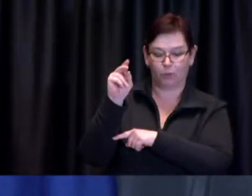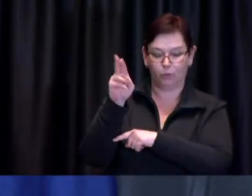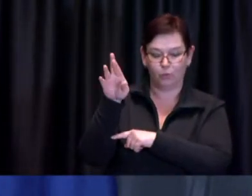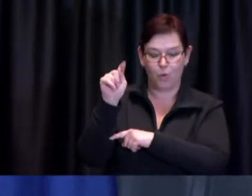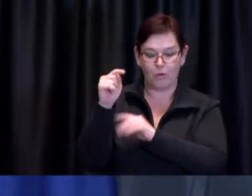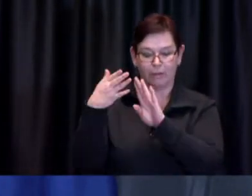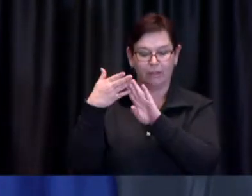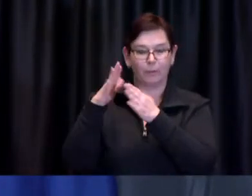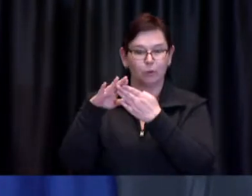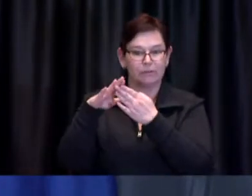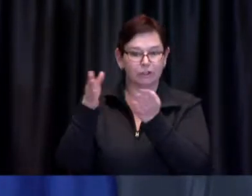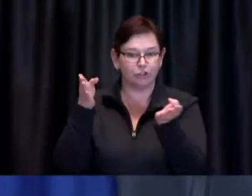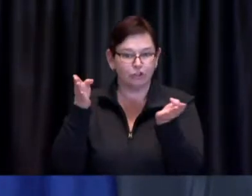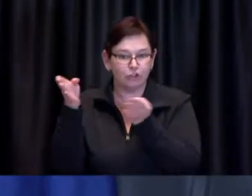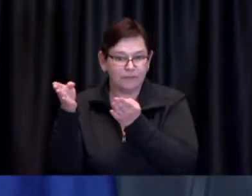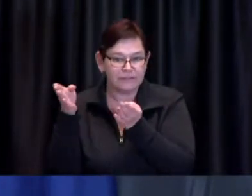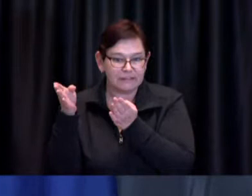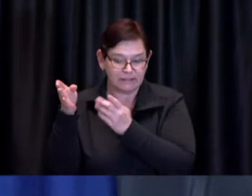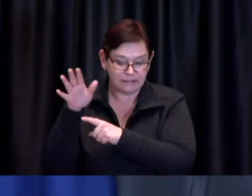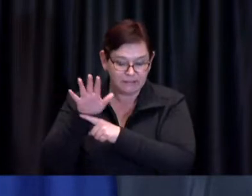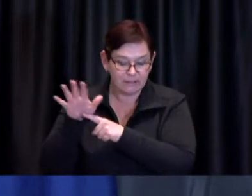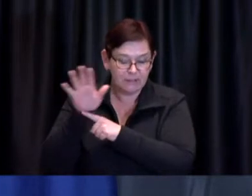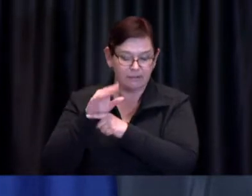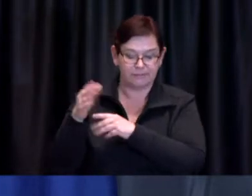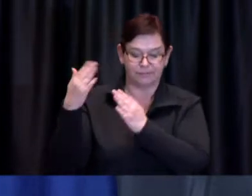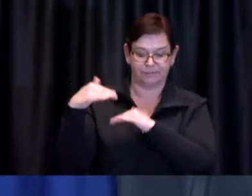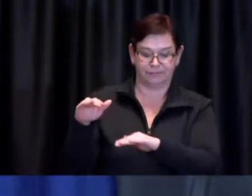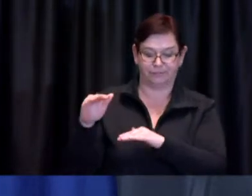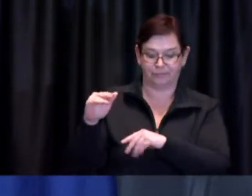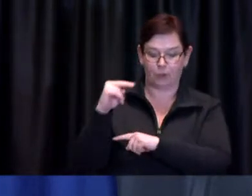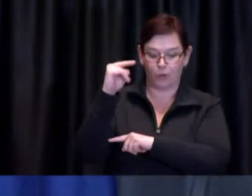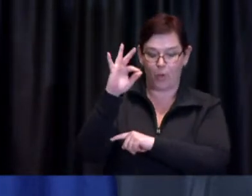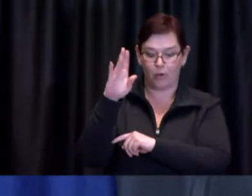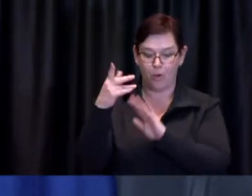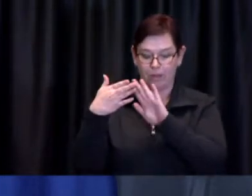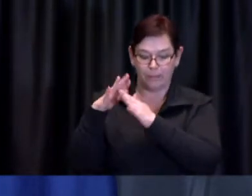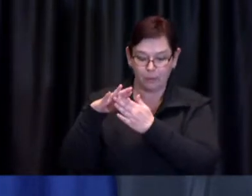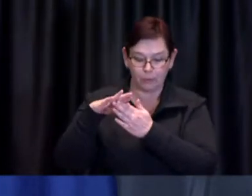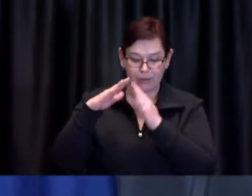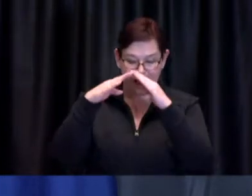In south Etobicoke the Lakeshore Area Multi-Service Project Inc.